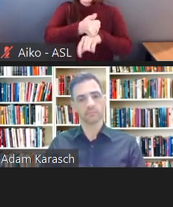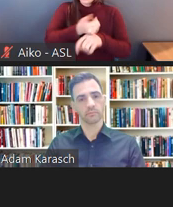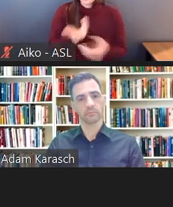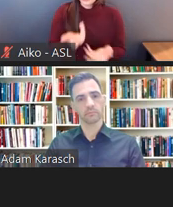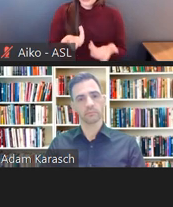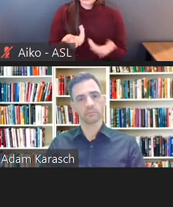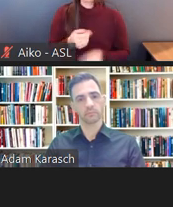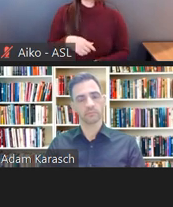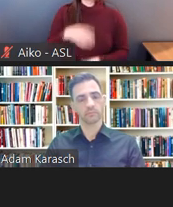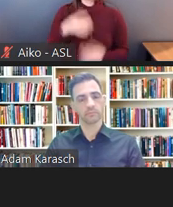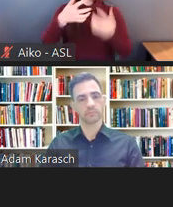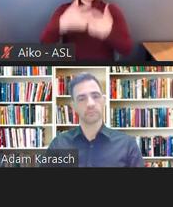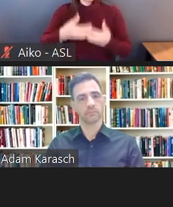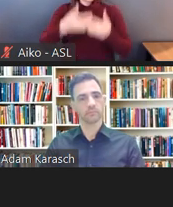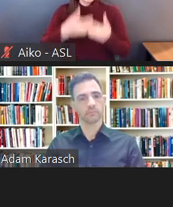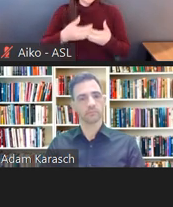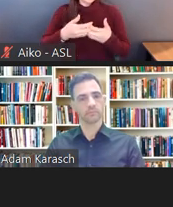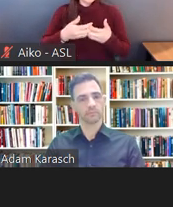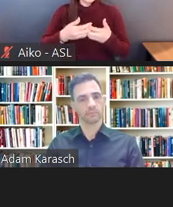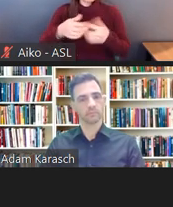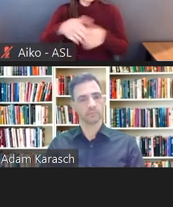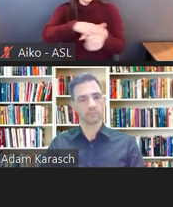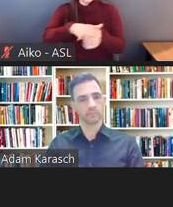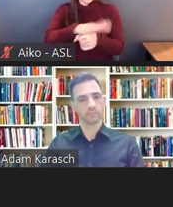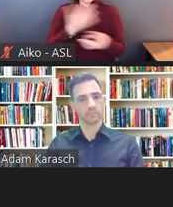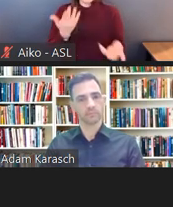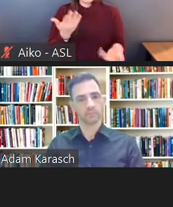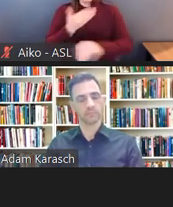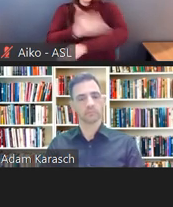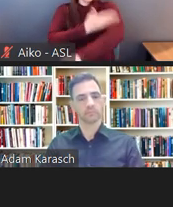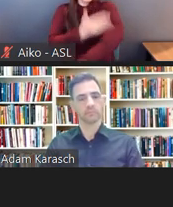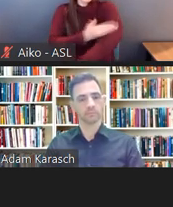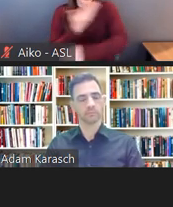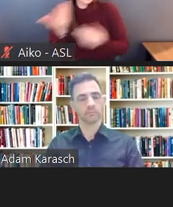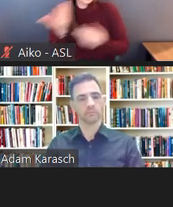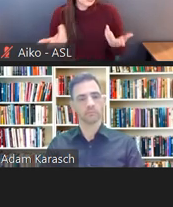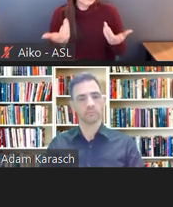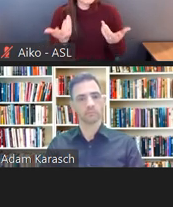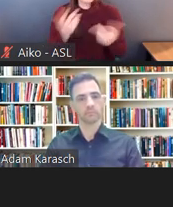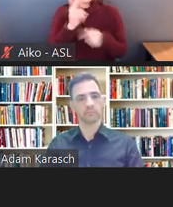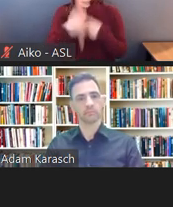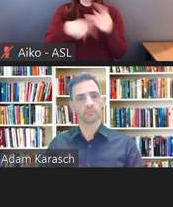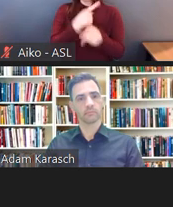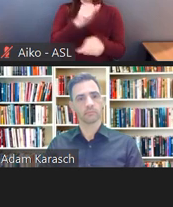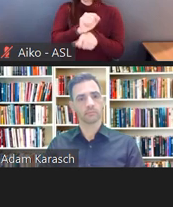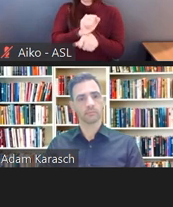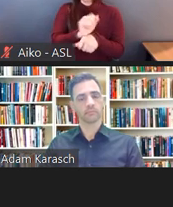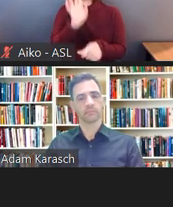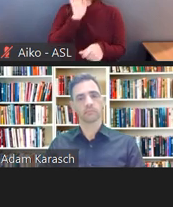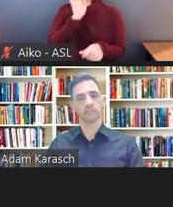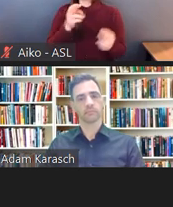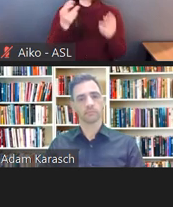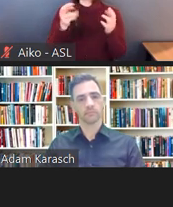Are the employees working construction or something? What's the makeup of the workforce?